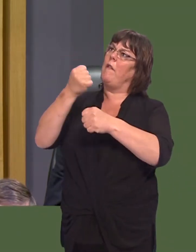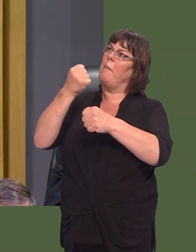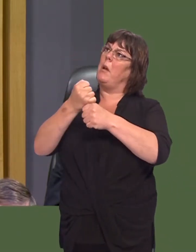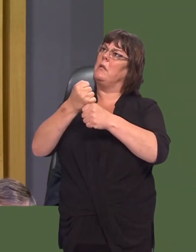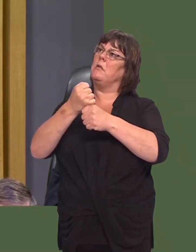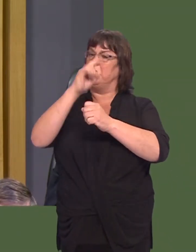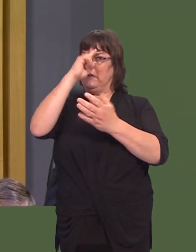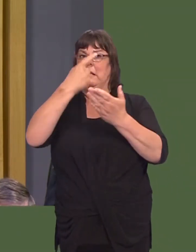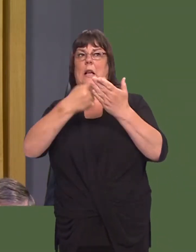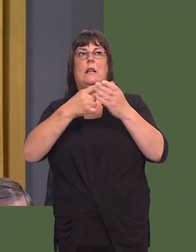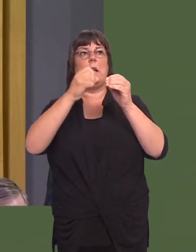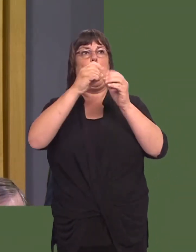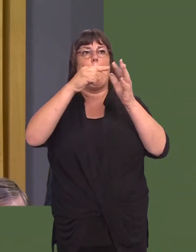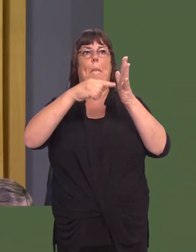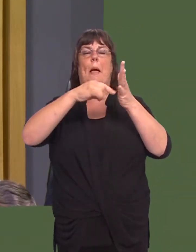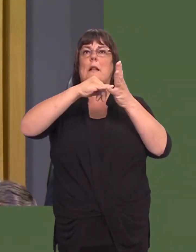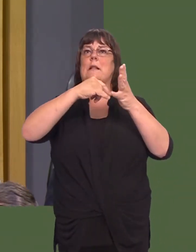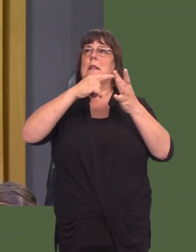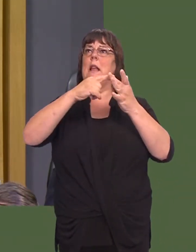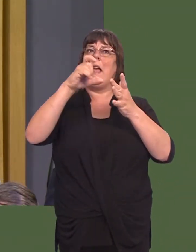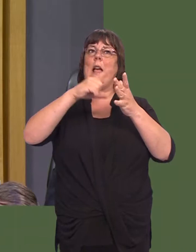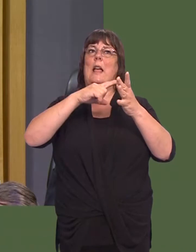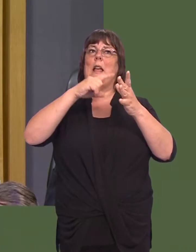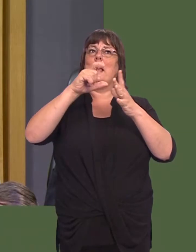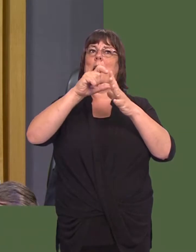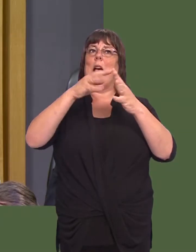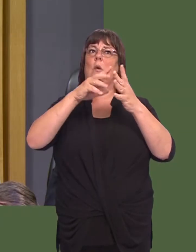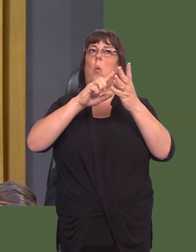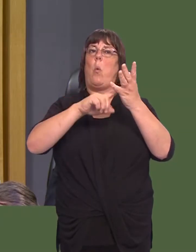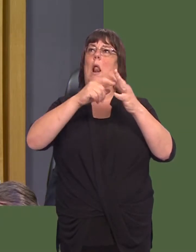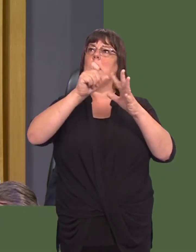and special measures were placed on Betsi Cadwaldr university health board two years